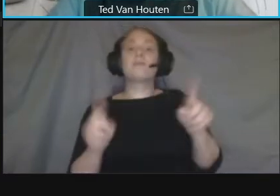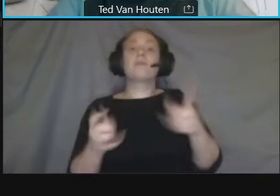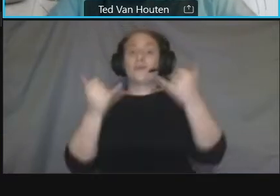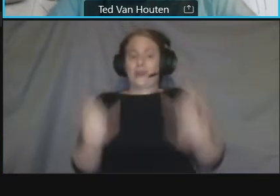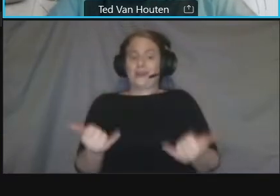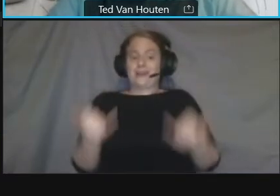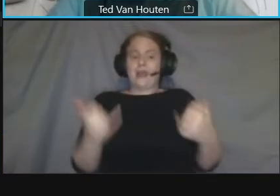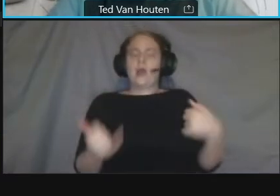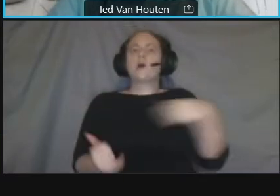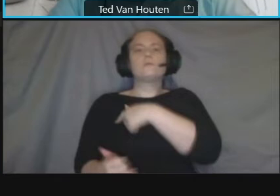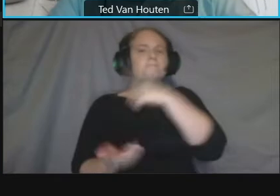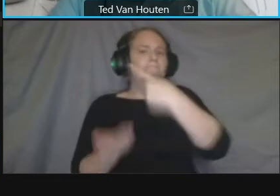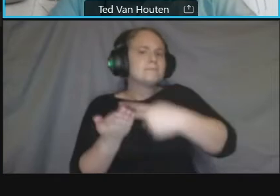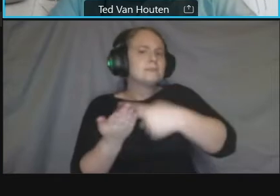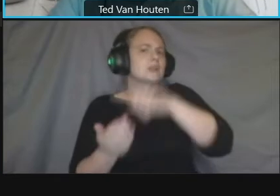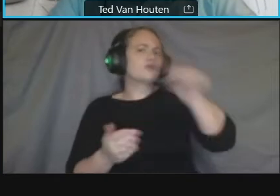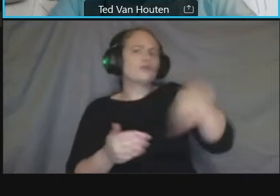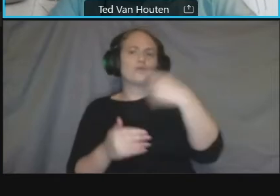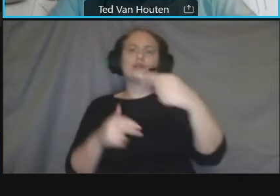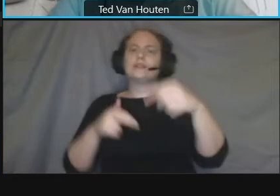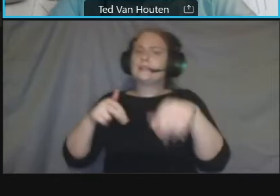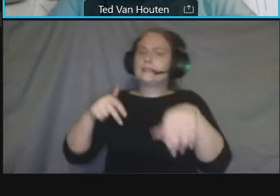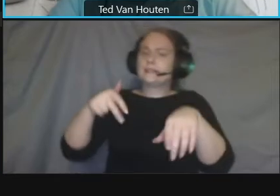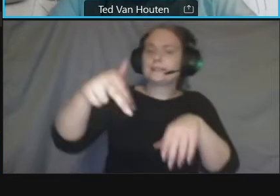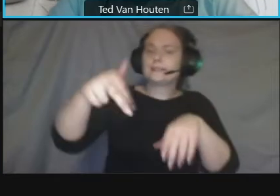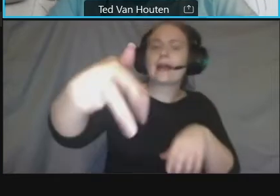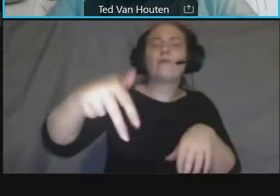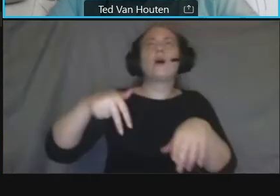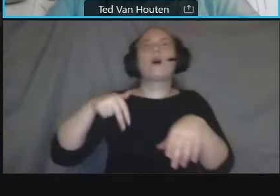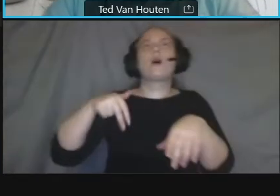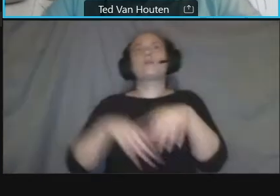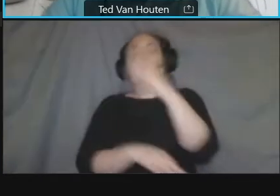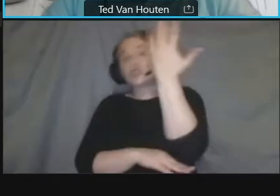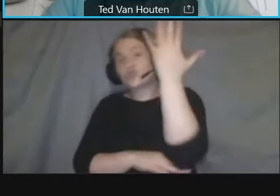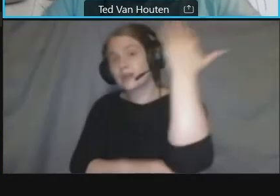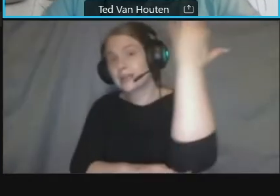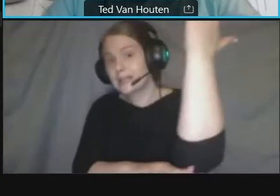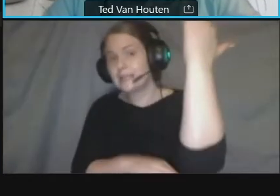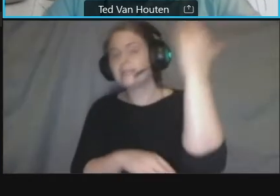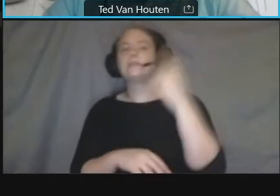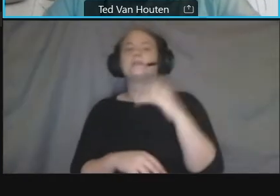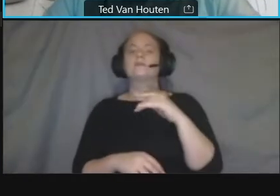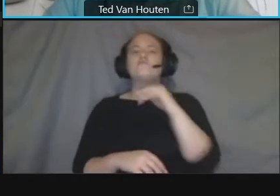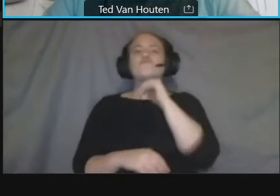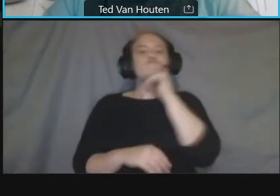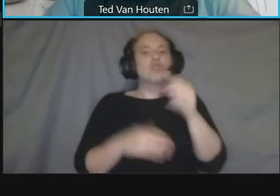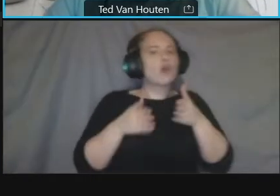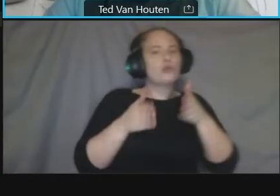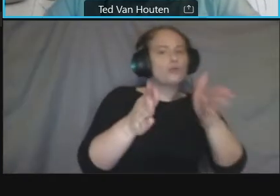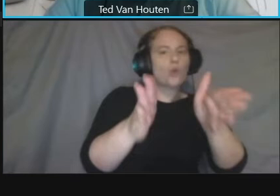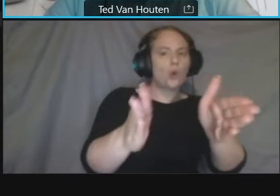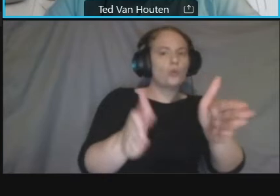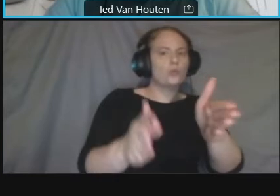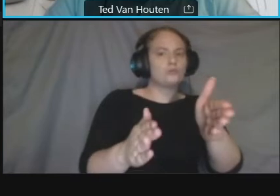so it's the sidewalks it's it's tree boxes it's it's not the right way um windham place uh we're